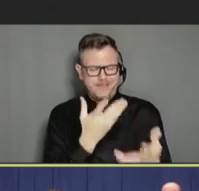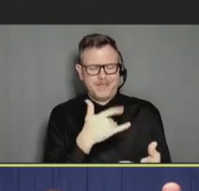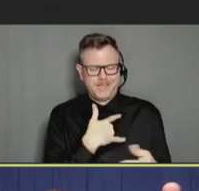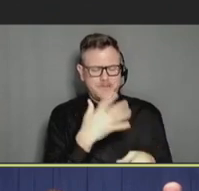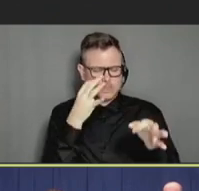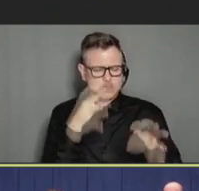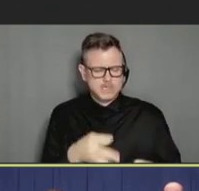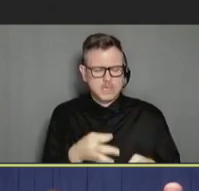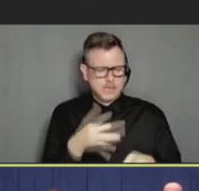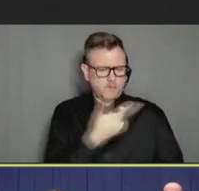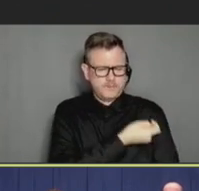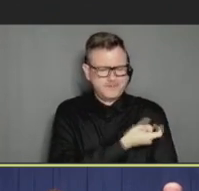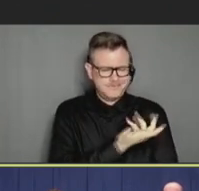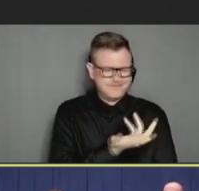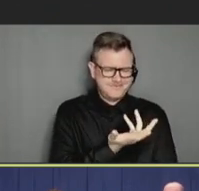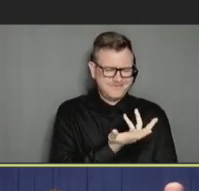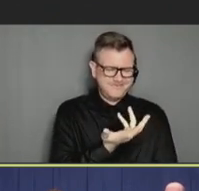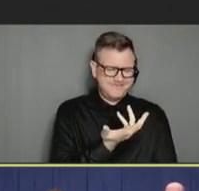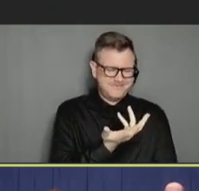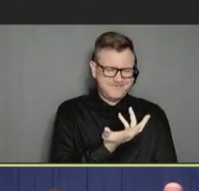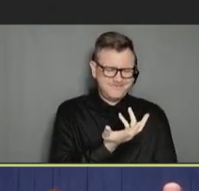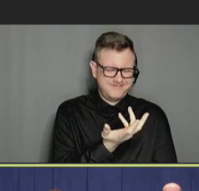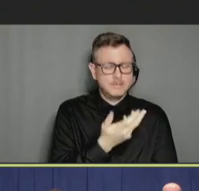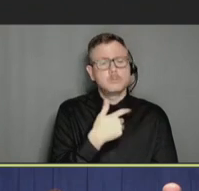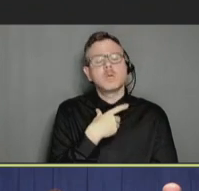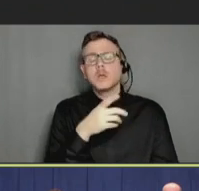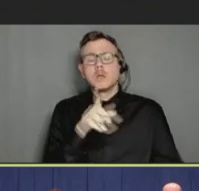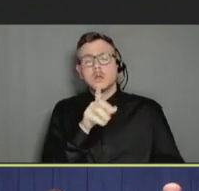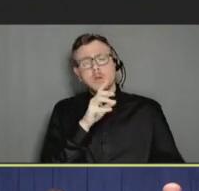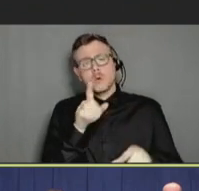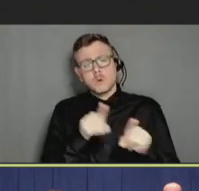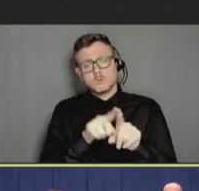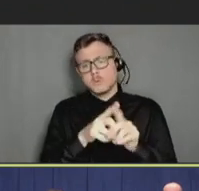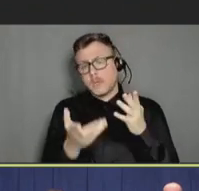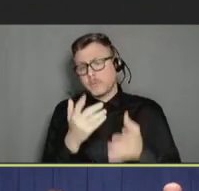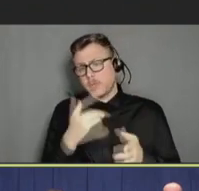of getting vaccinated, you know. As well as potentially like a survey that assesses, you